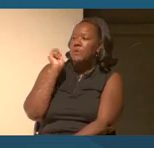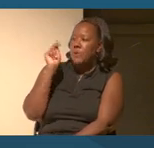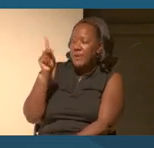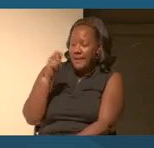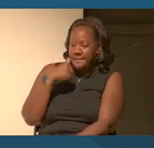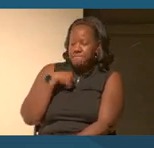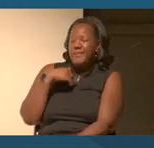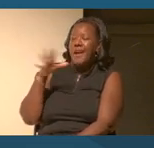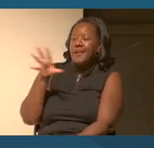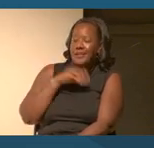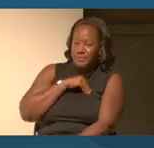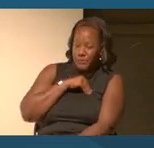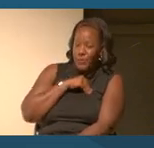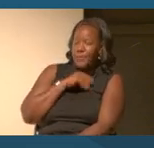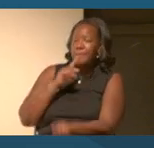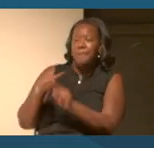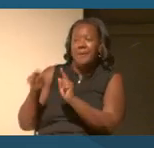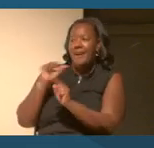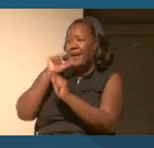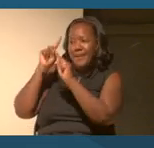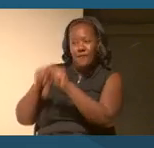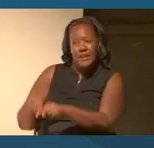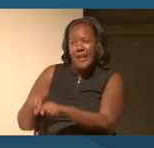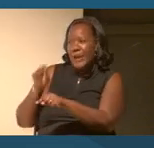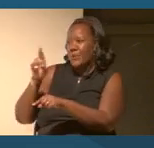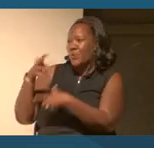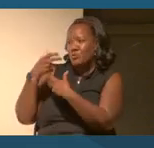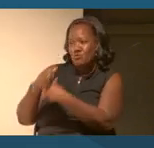but I am not relying or trusting all of that.